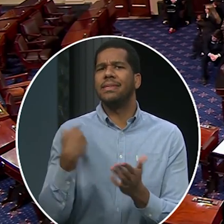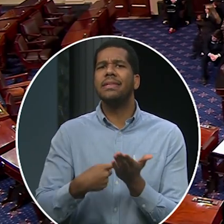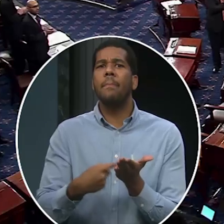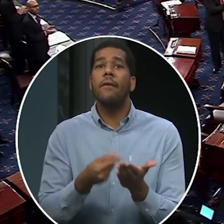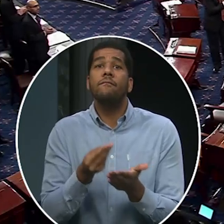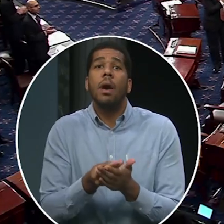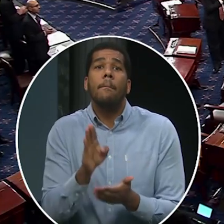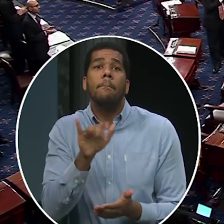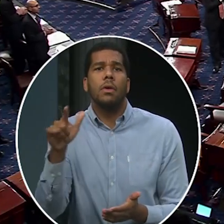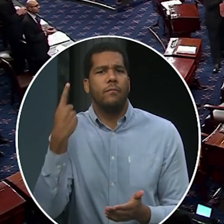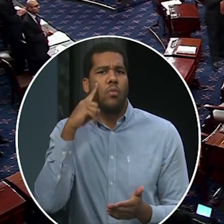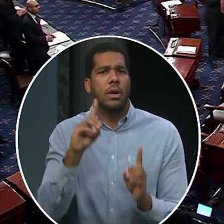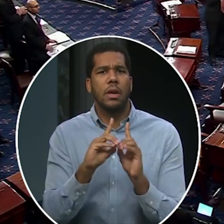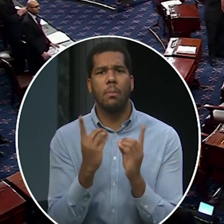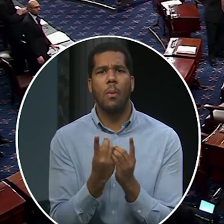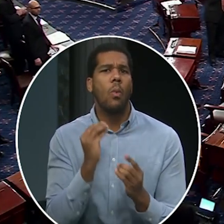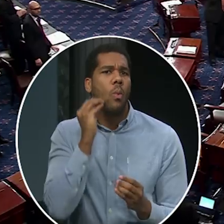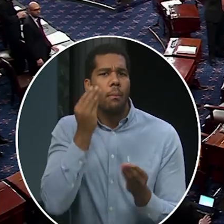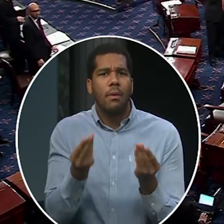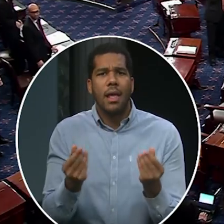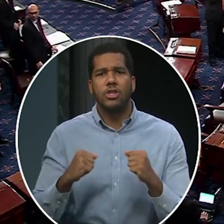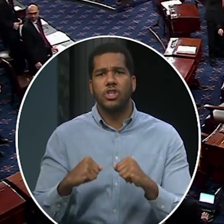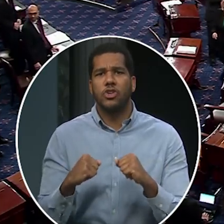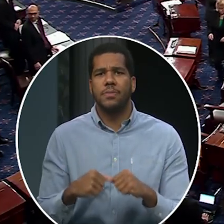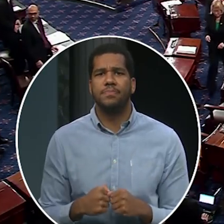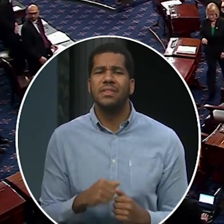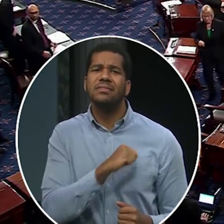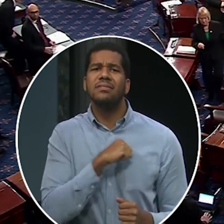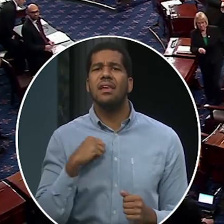to begin debate on a funding bill for the Department of Homeland Security.